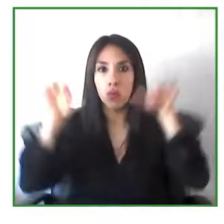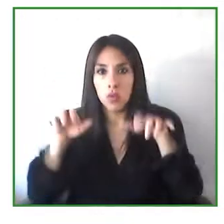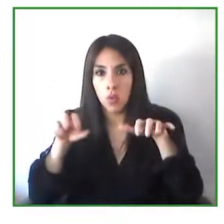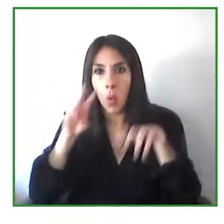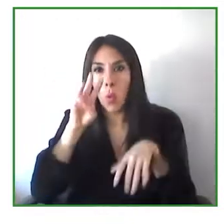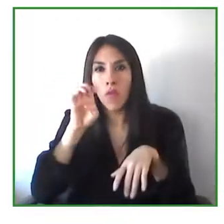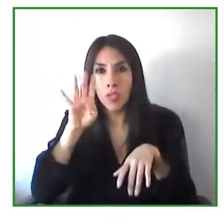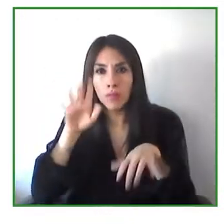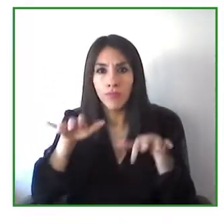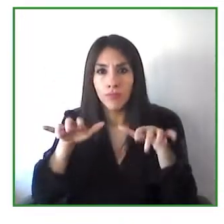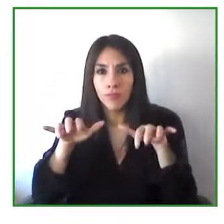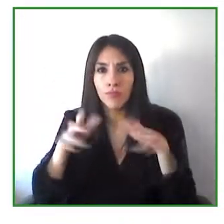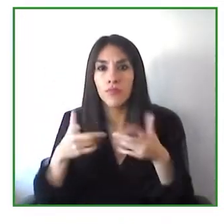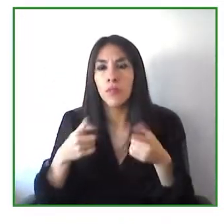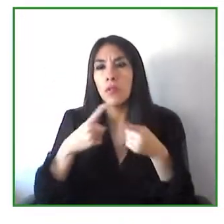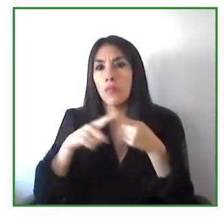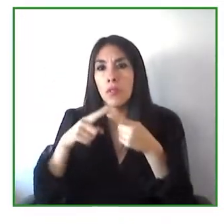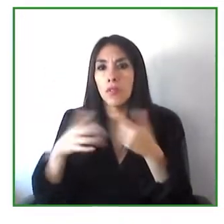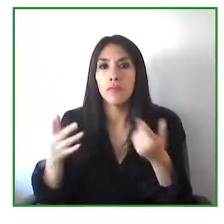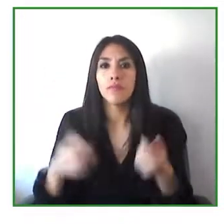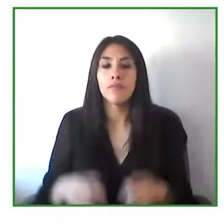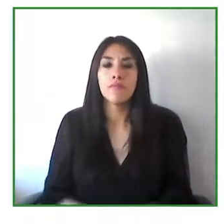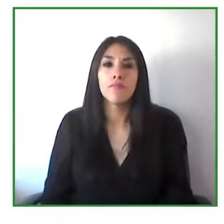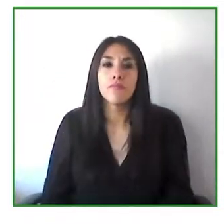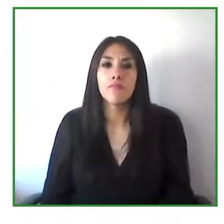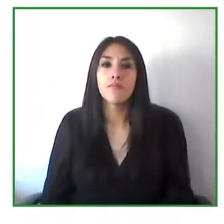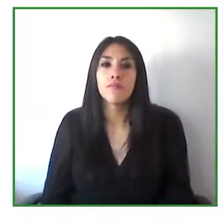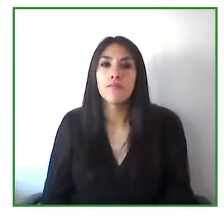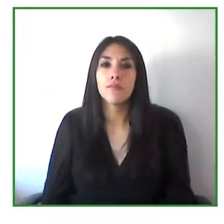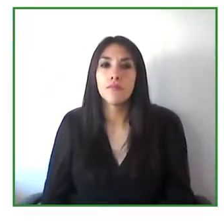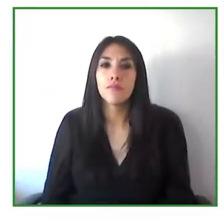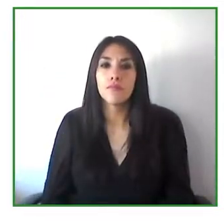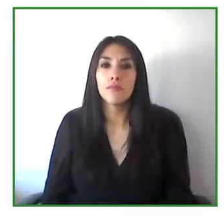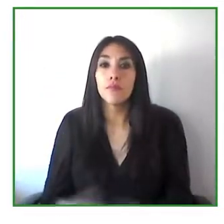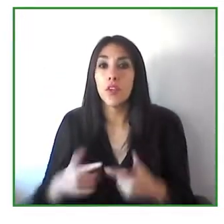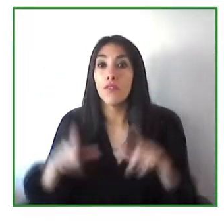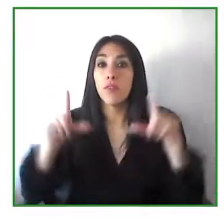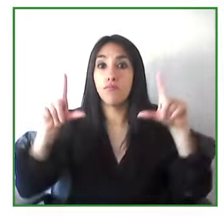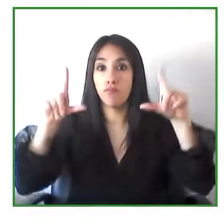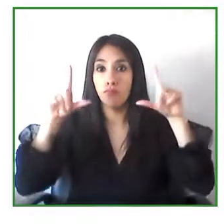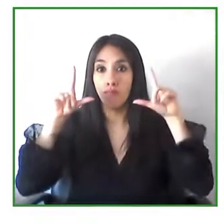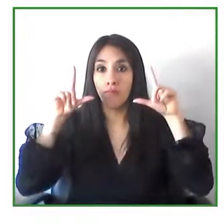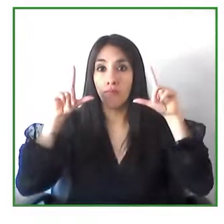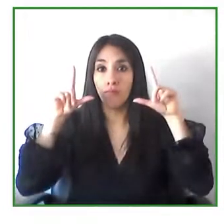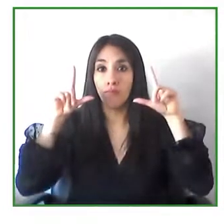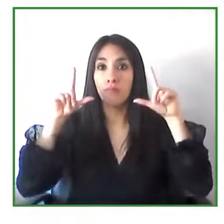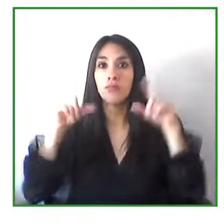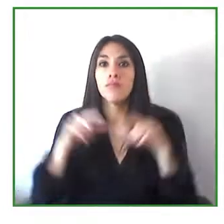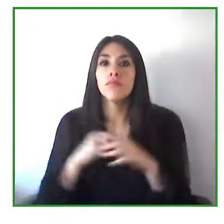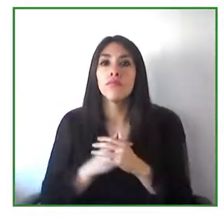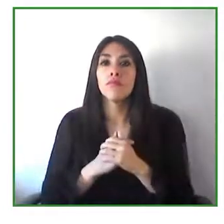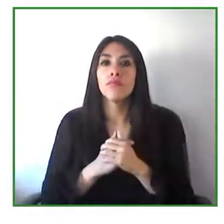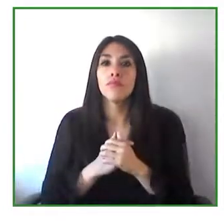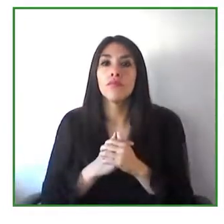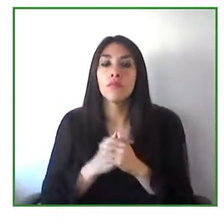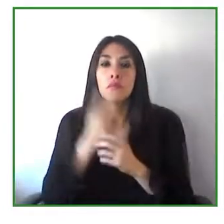in different operating system software but if a website is not designed to be accessible